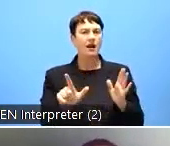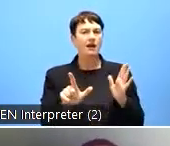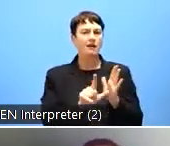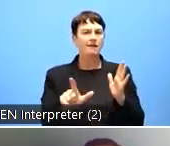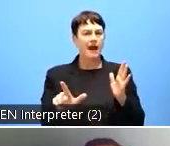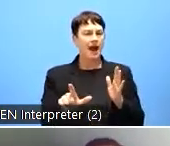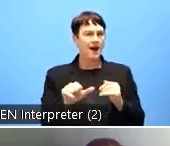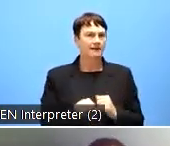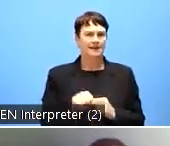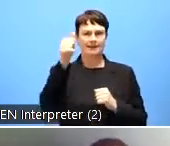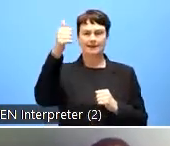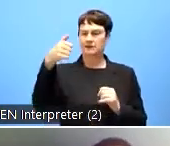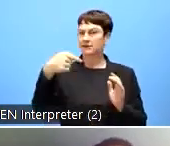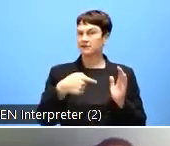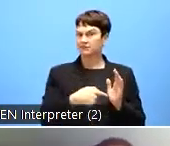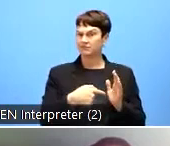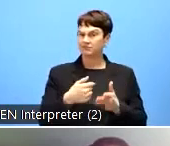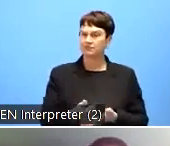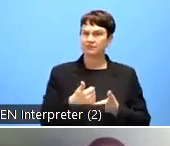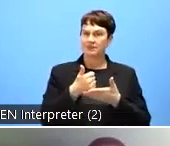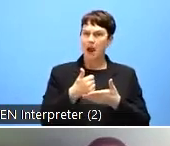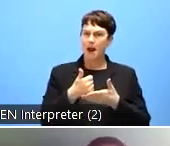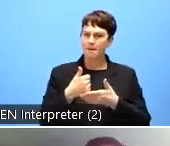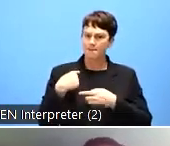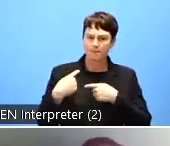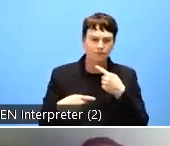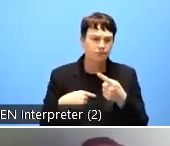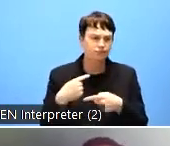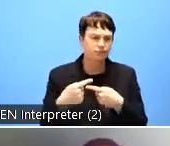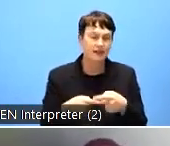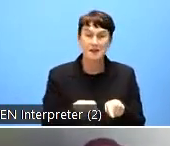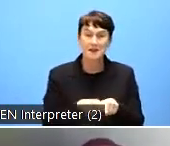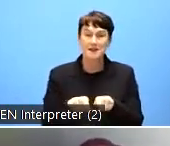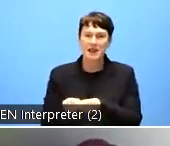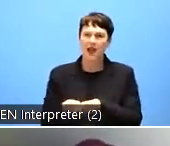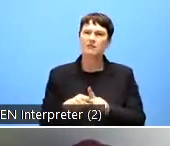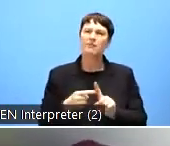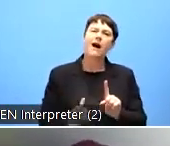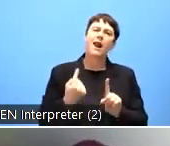that June from the Commission was referring to in the past years that we had improvements